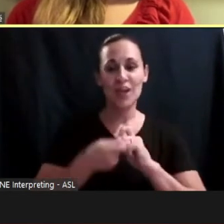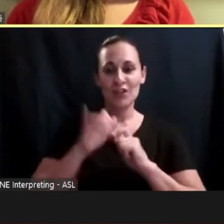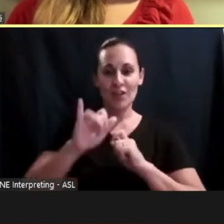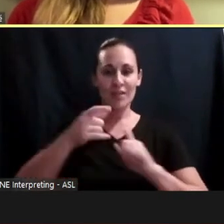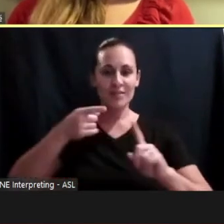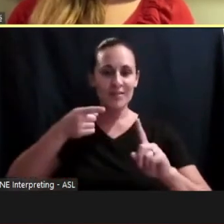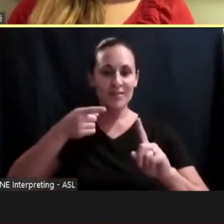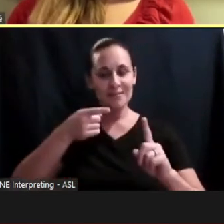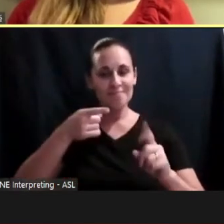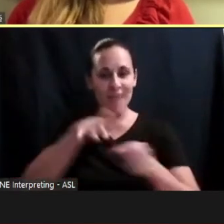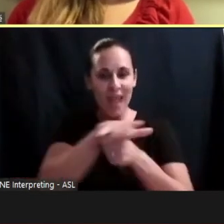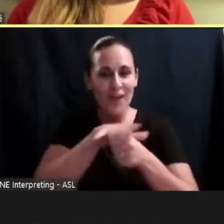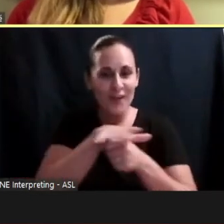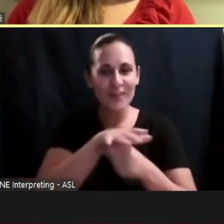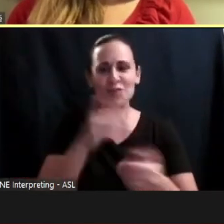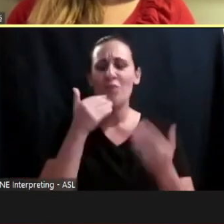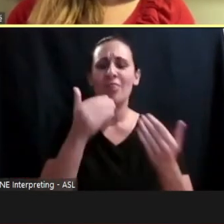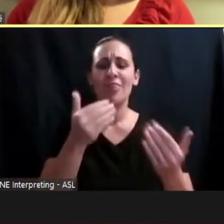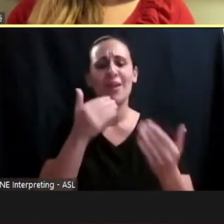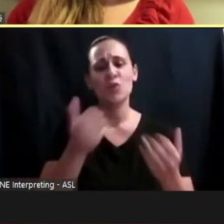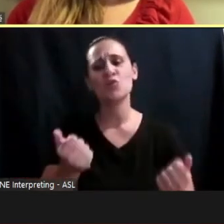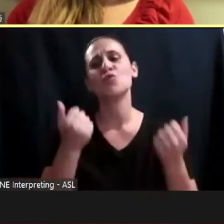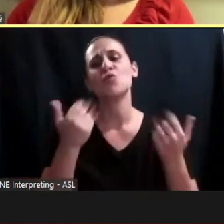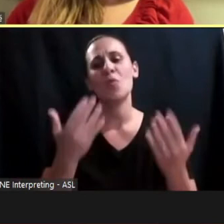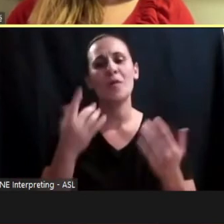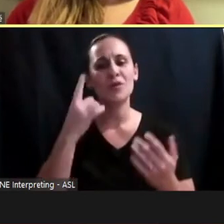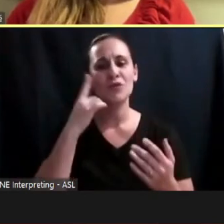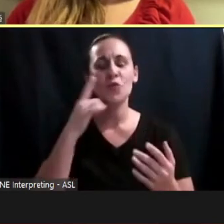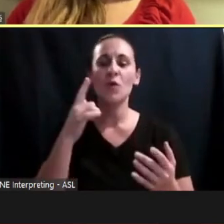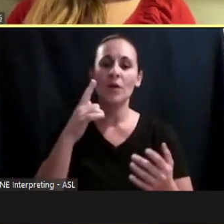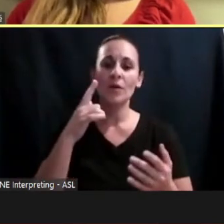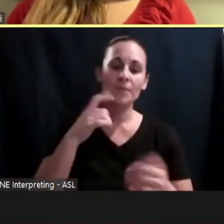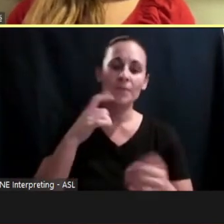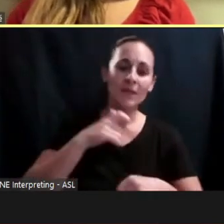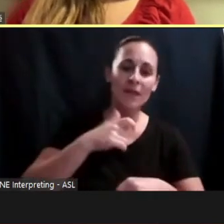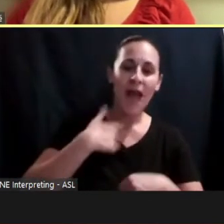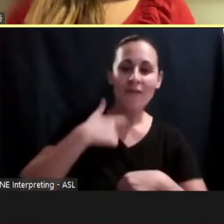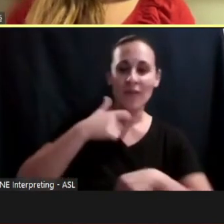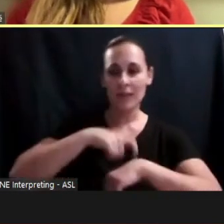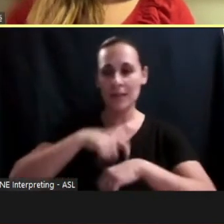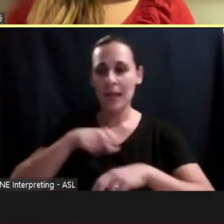want to thank everyone so much for coming up here and sharing your stories and thank you to everyone